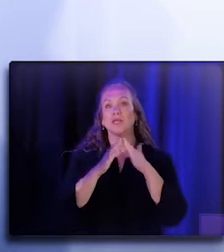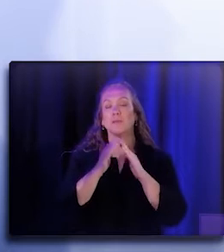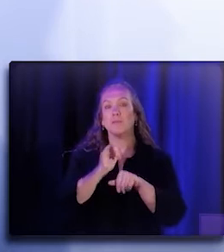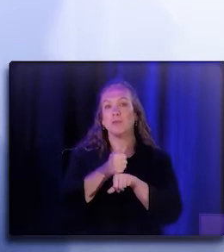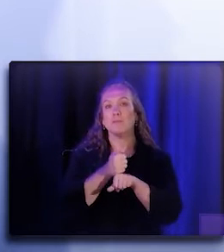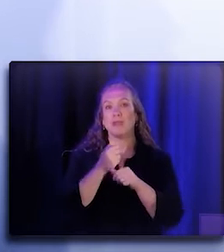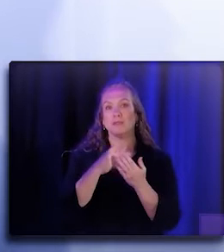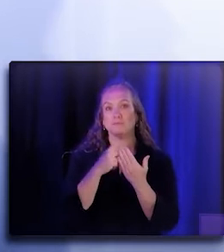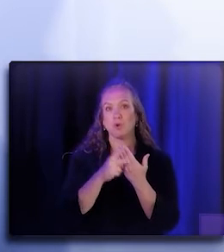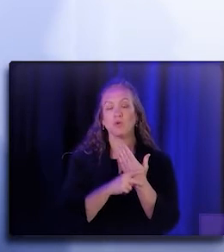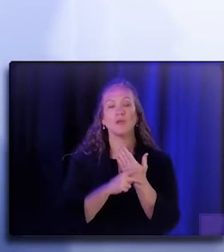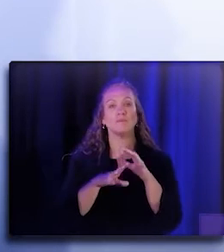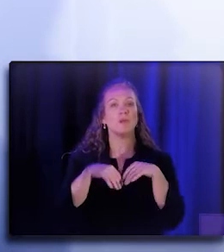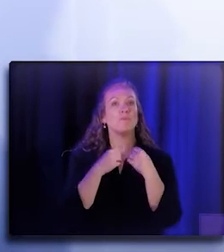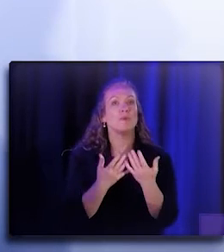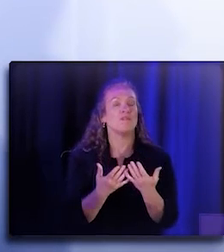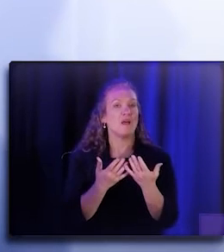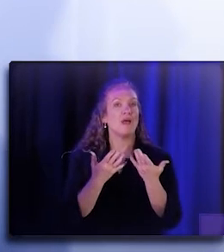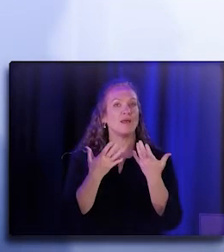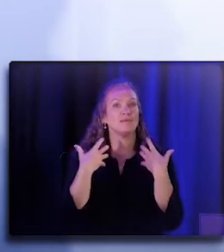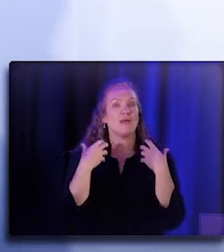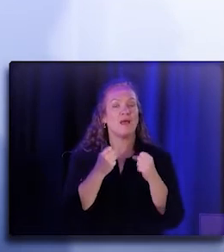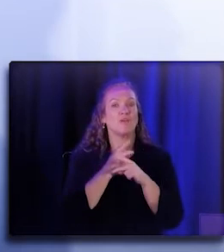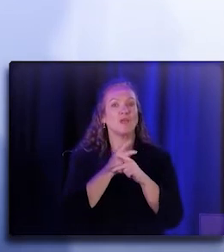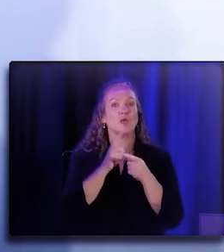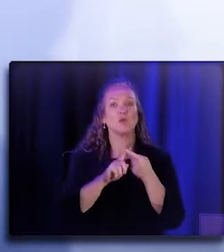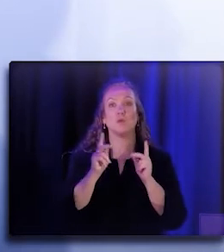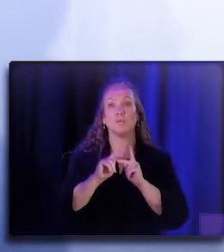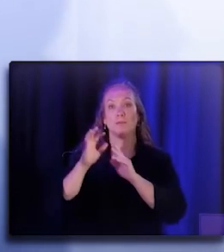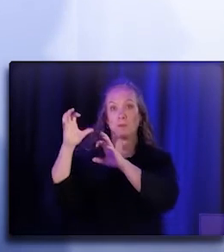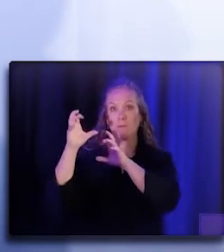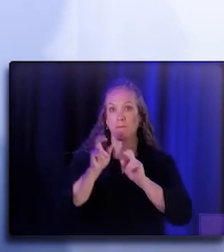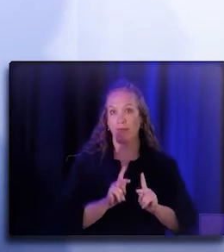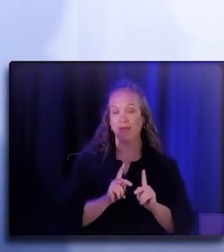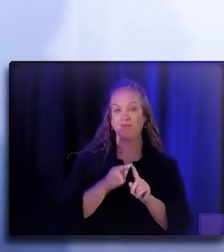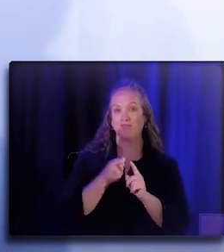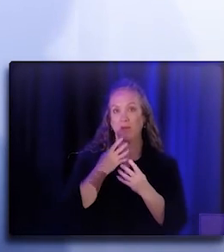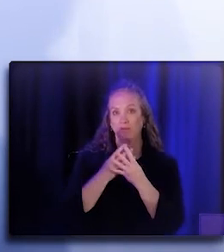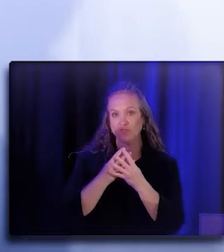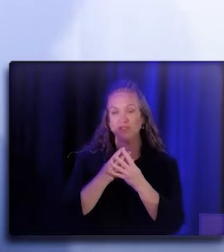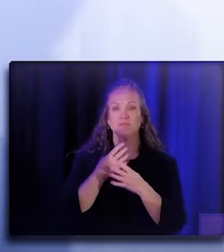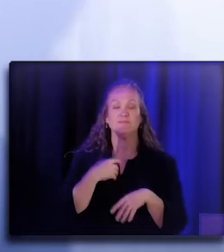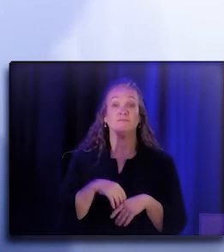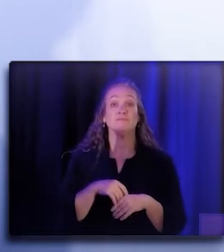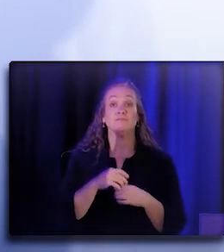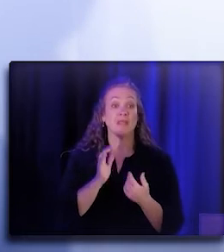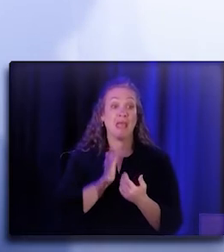to returning community members like myself coming home from prisons and jails, our program's patient-centered